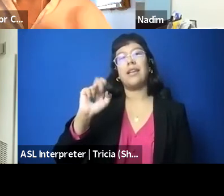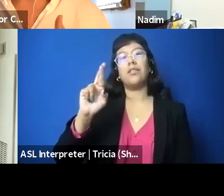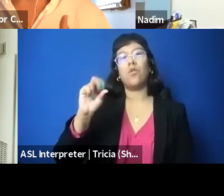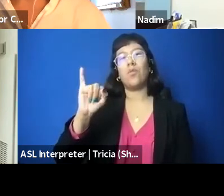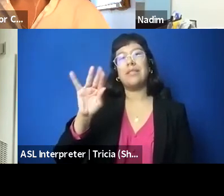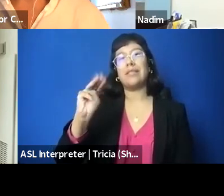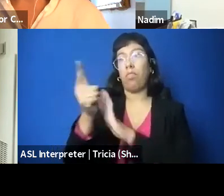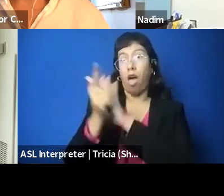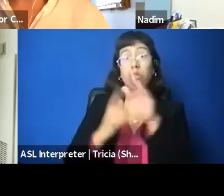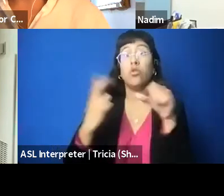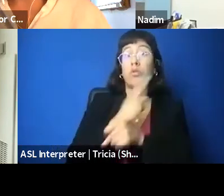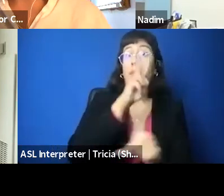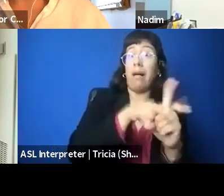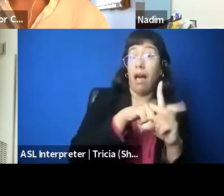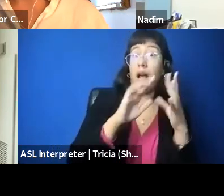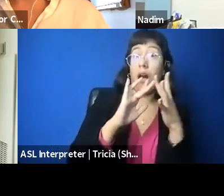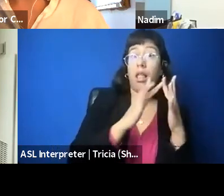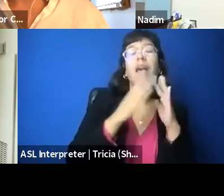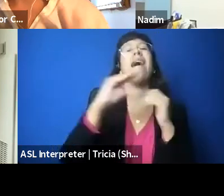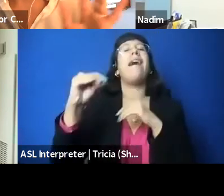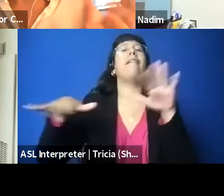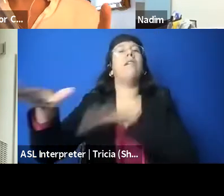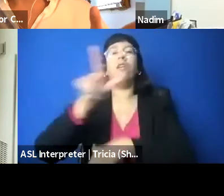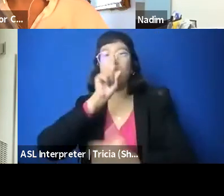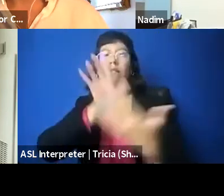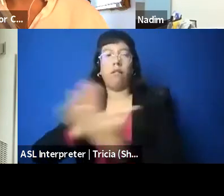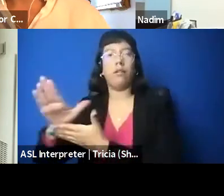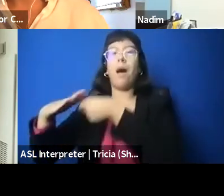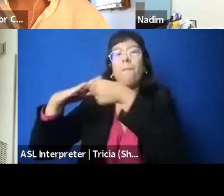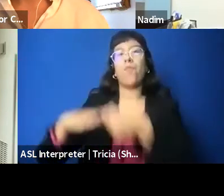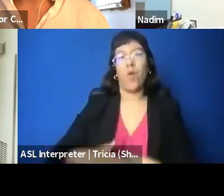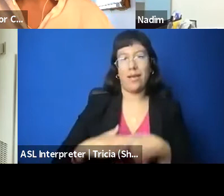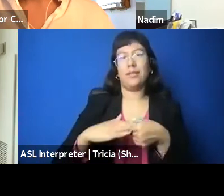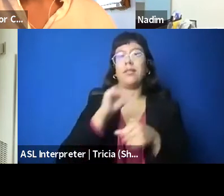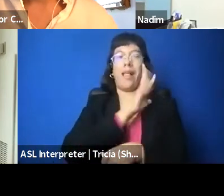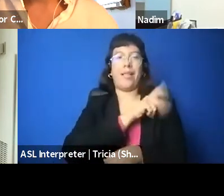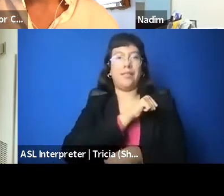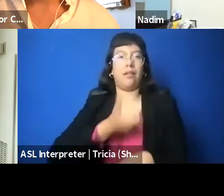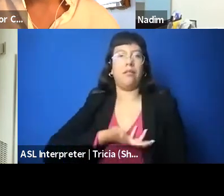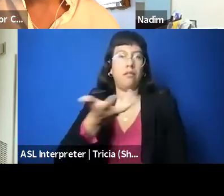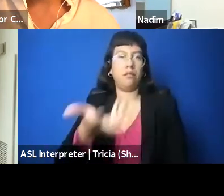to suppress Palestinian speech, but I just kind of wanted to flag these two things. Thank you so much, Diala.